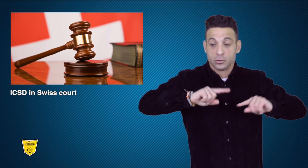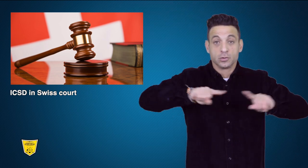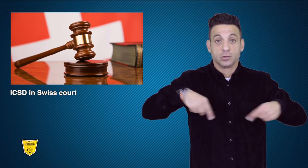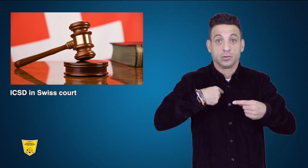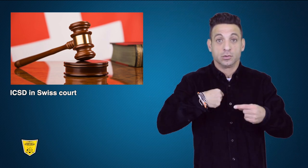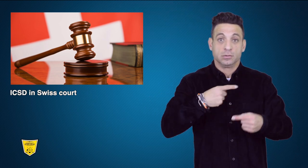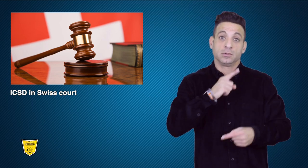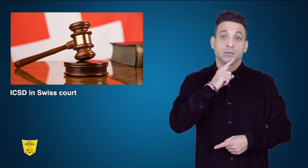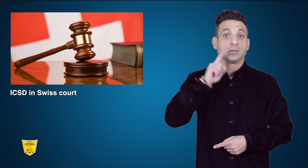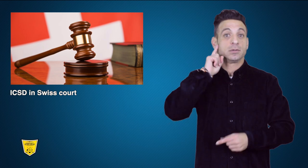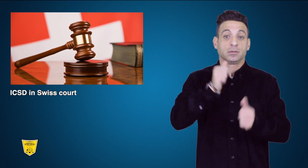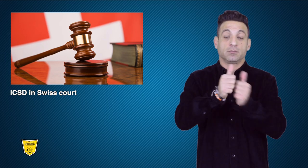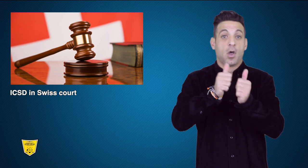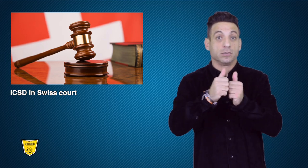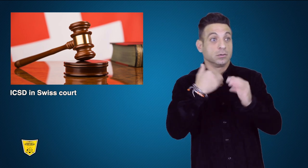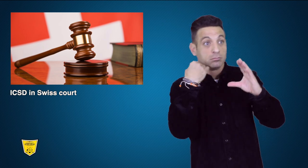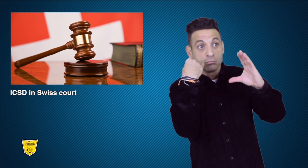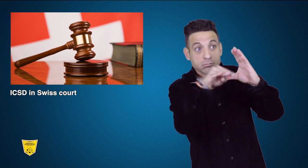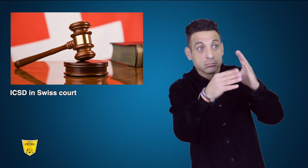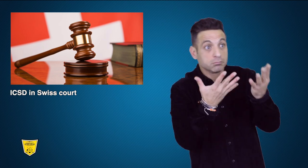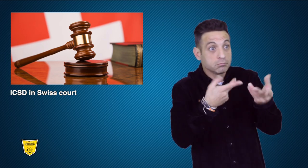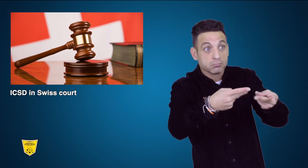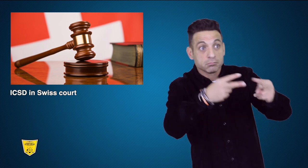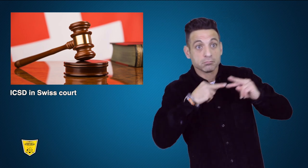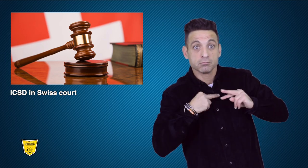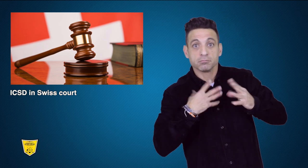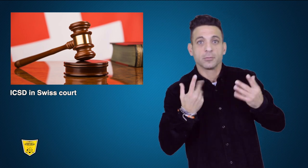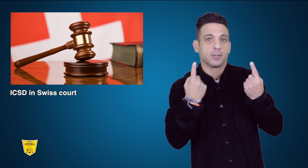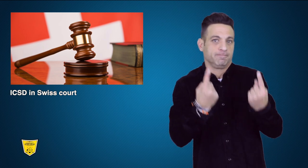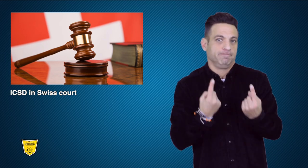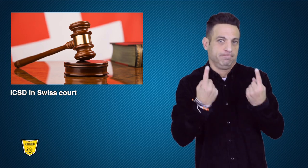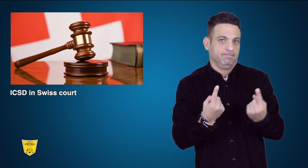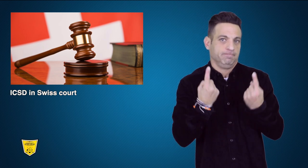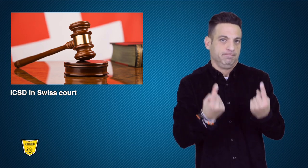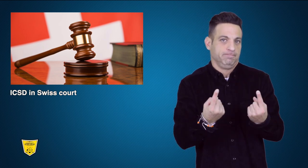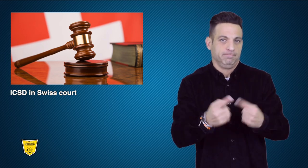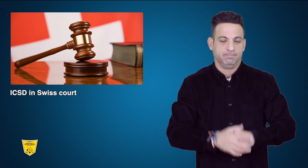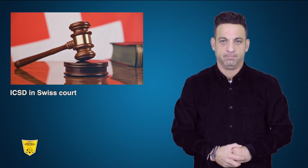to contacts made by our SportsDeaf media team.